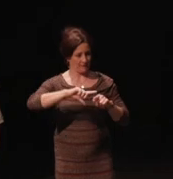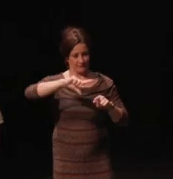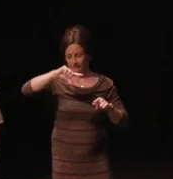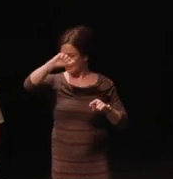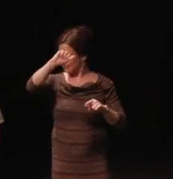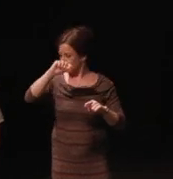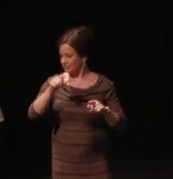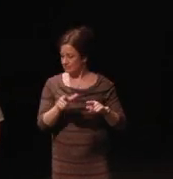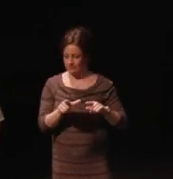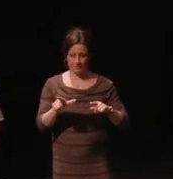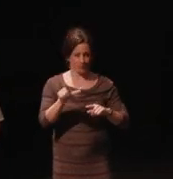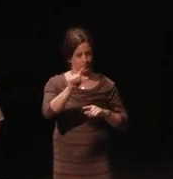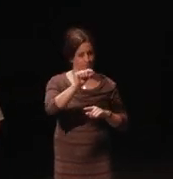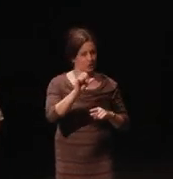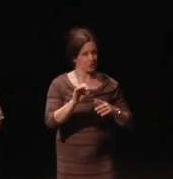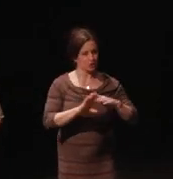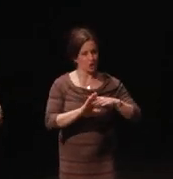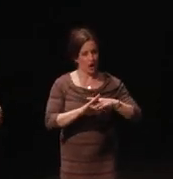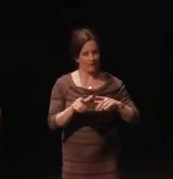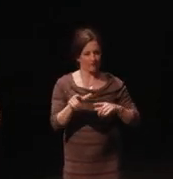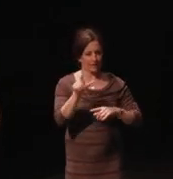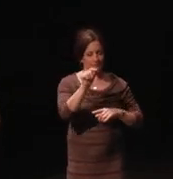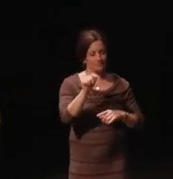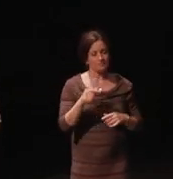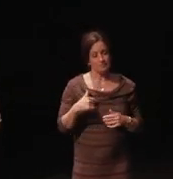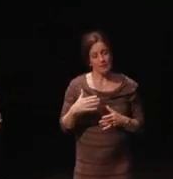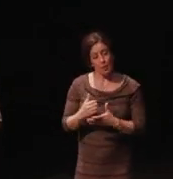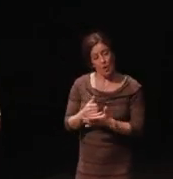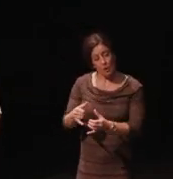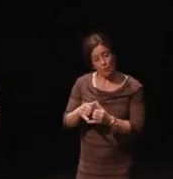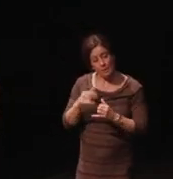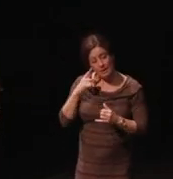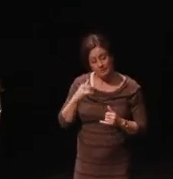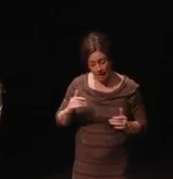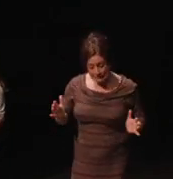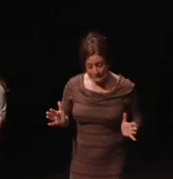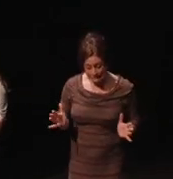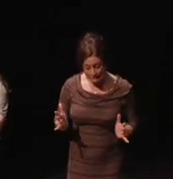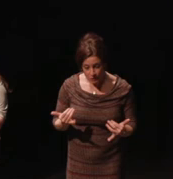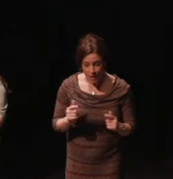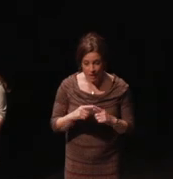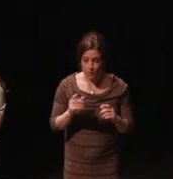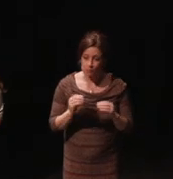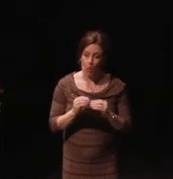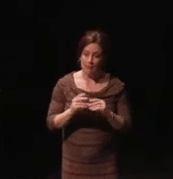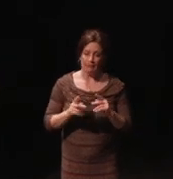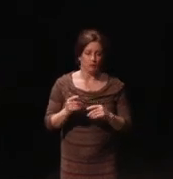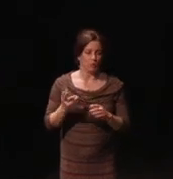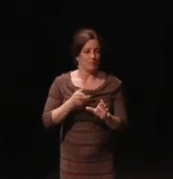to try to get more people to be able to play our games. And the cool thing about this is this is also pure voted.